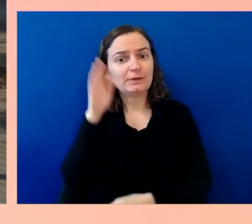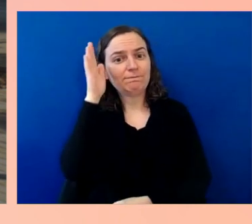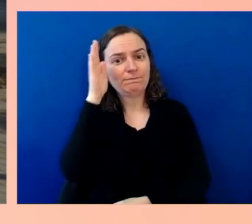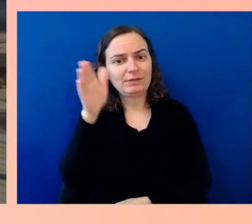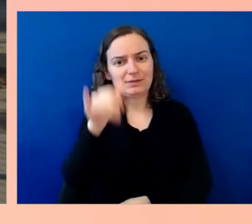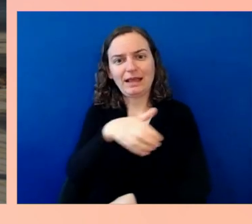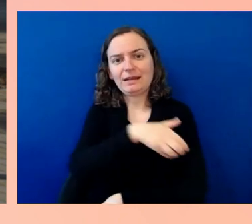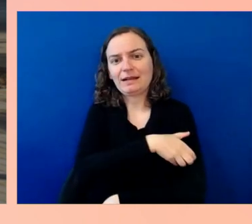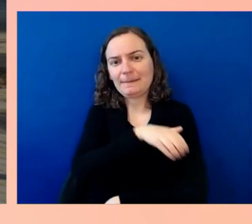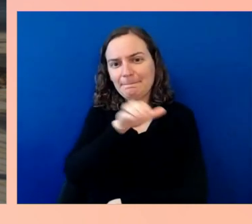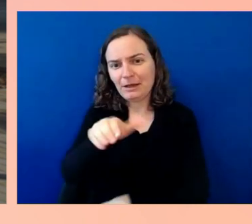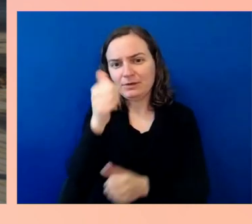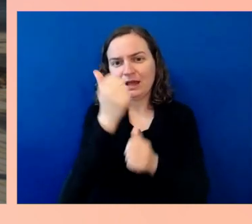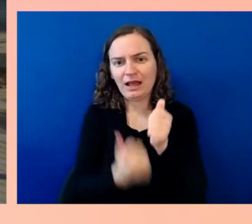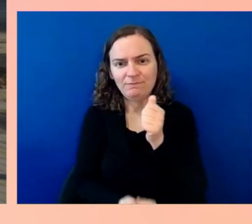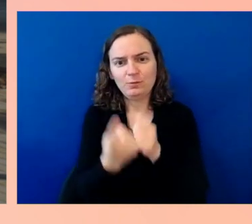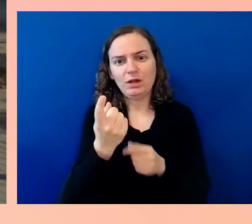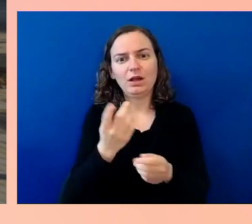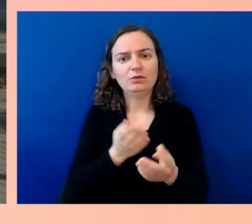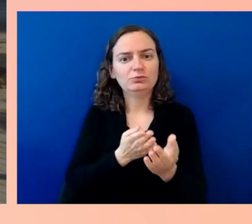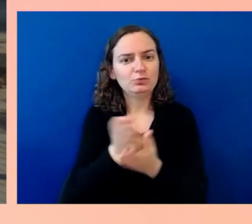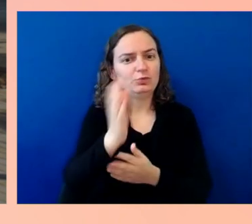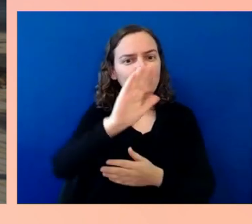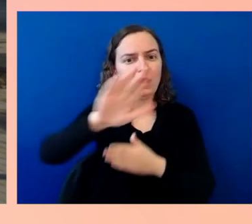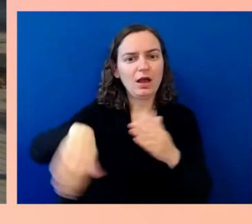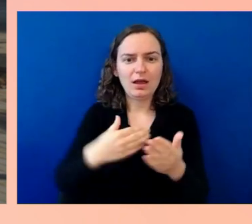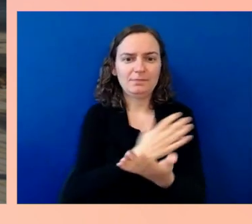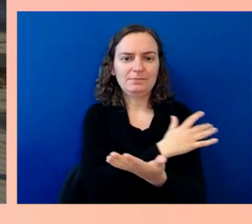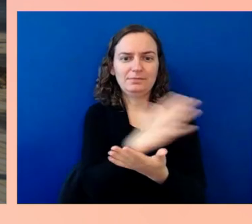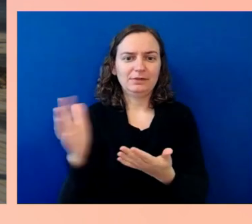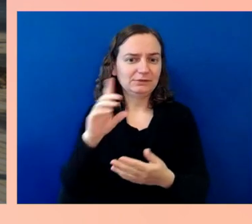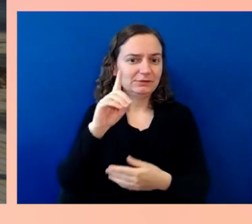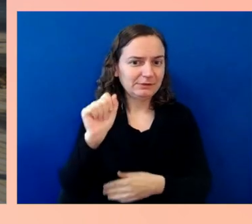of disability from what you can see and what you cannot,